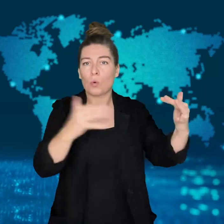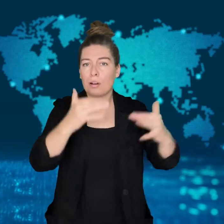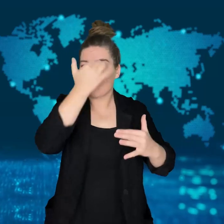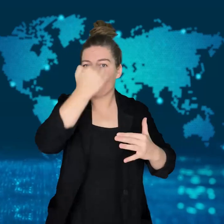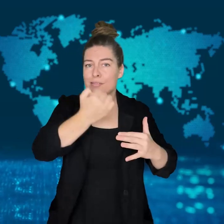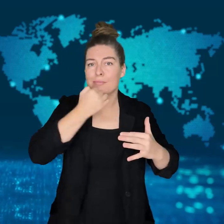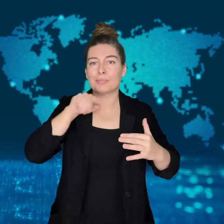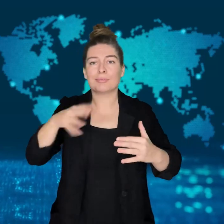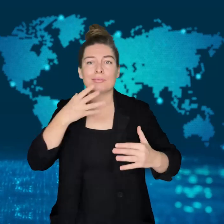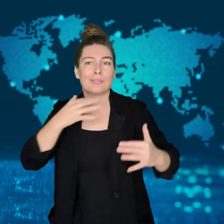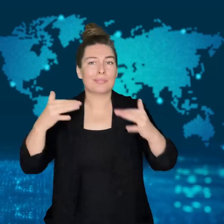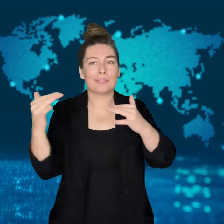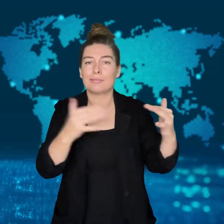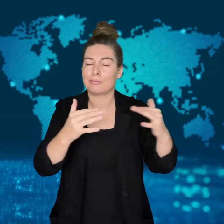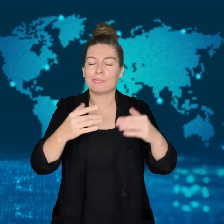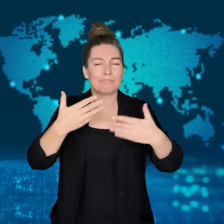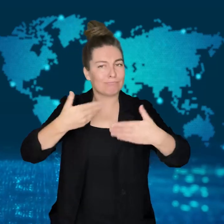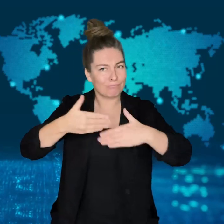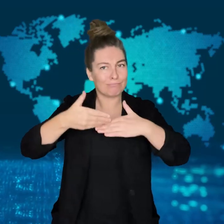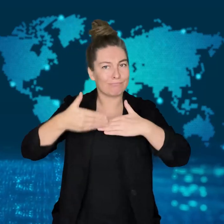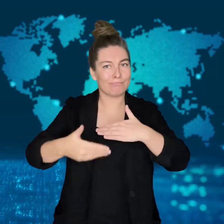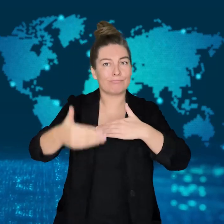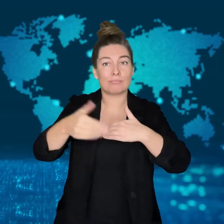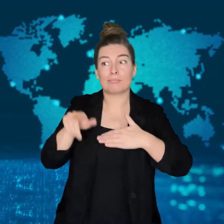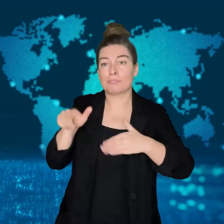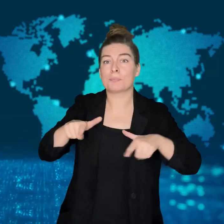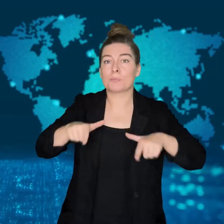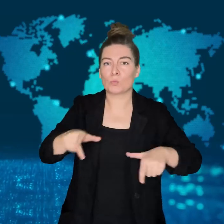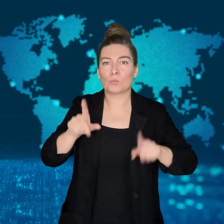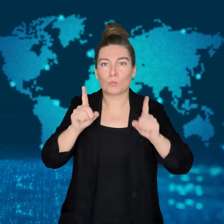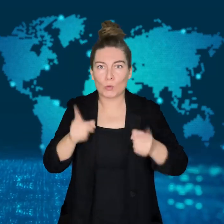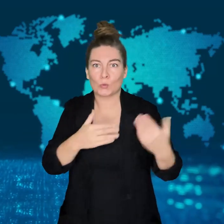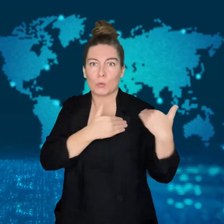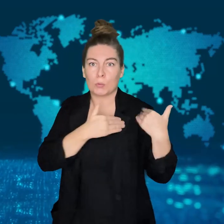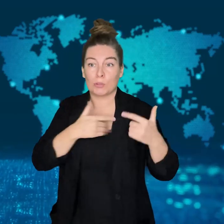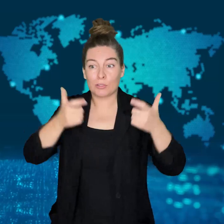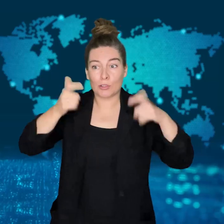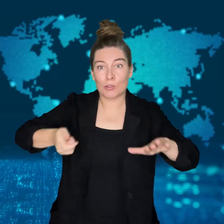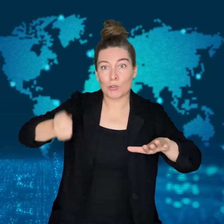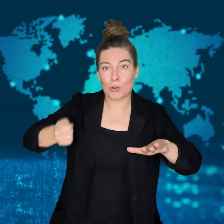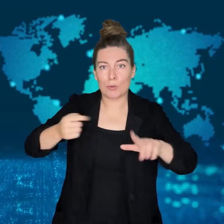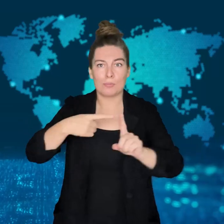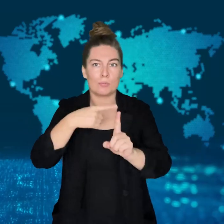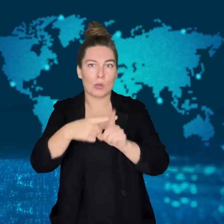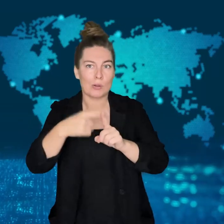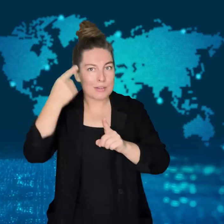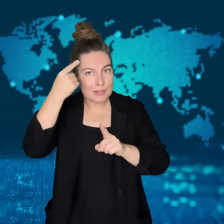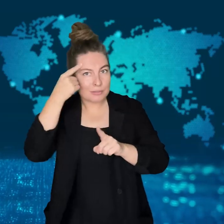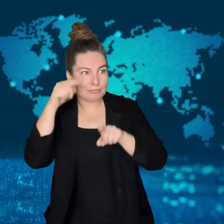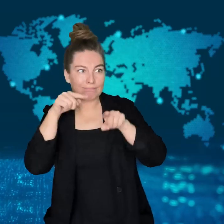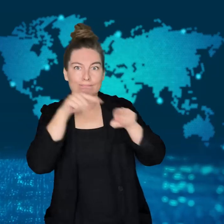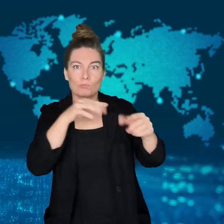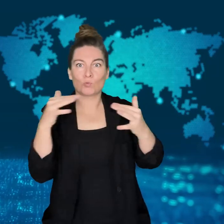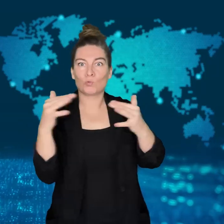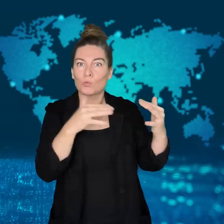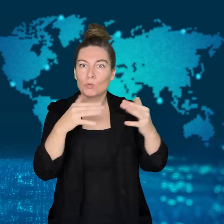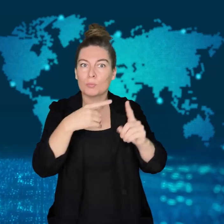Some have criticized resuming the trial while the country is still at war